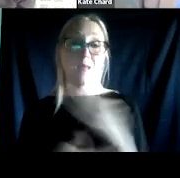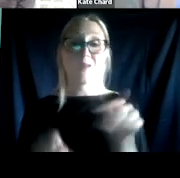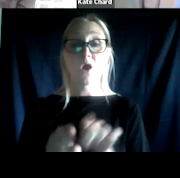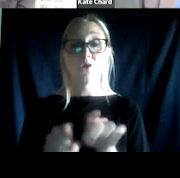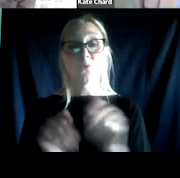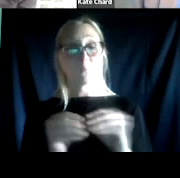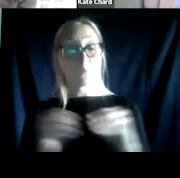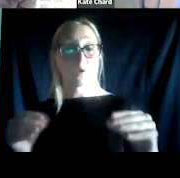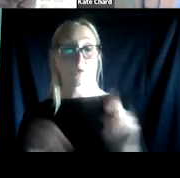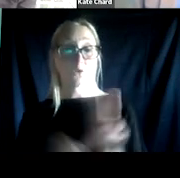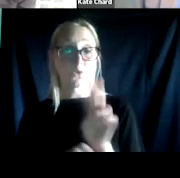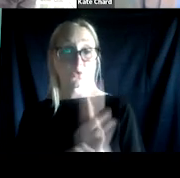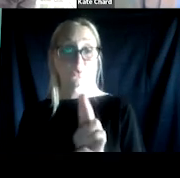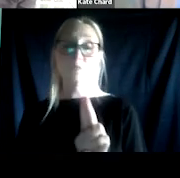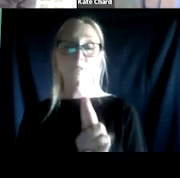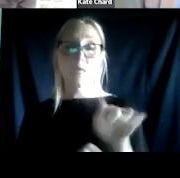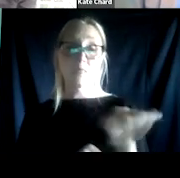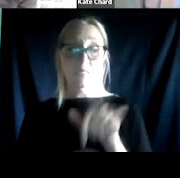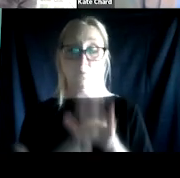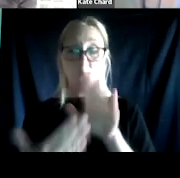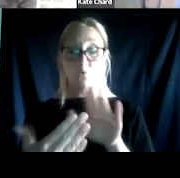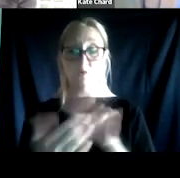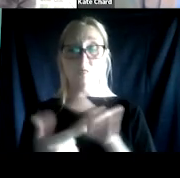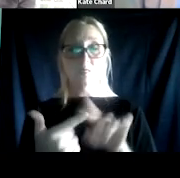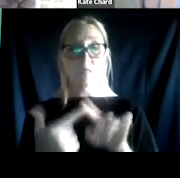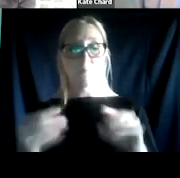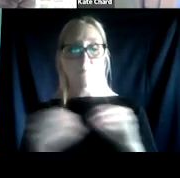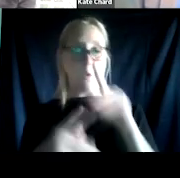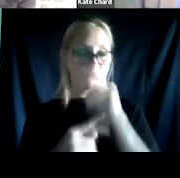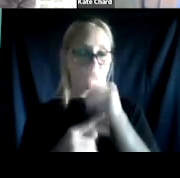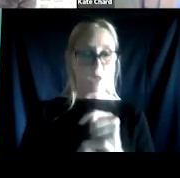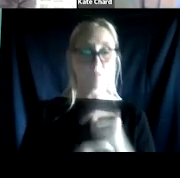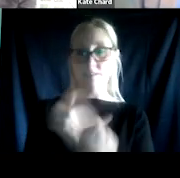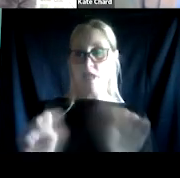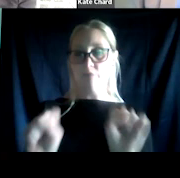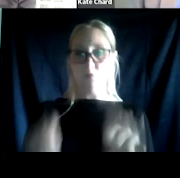the more you return to these trauma-informed principles, the more trust and safety you'll build with your participants,